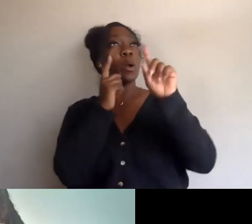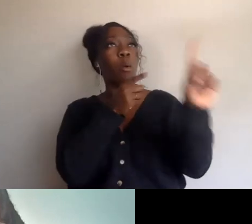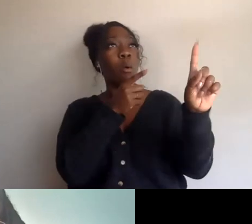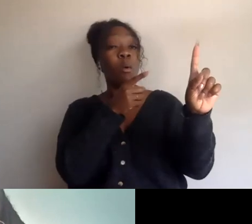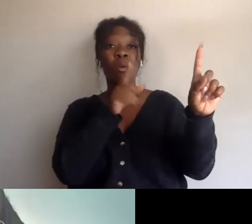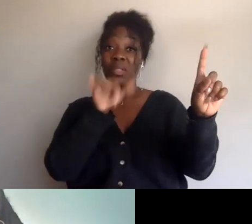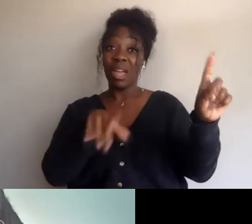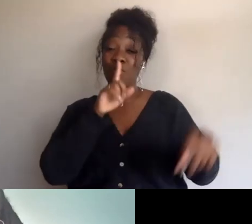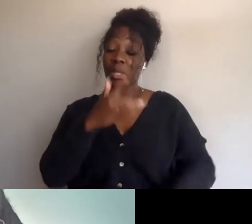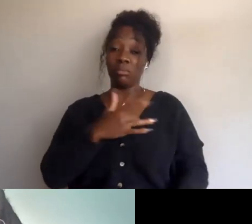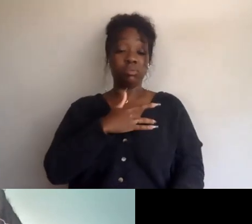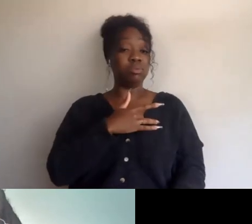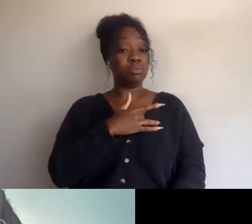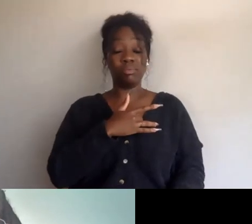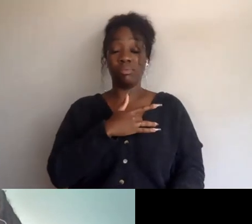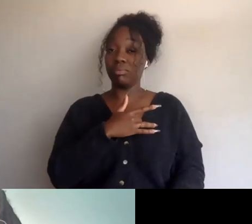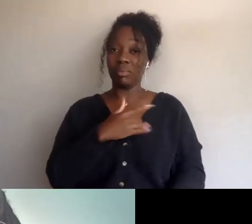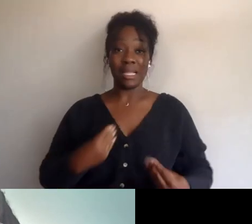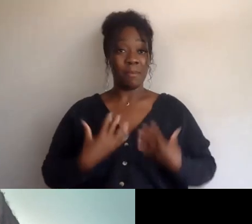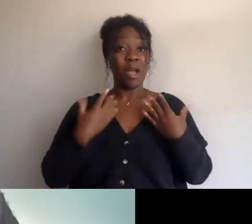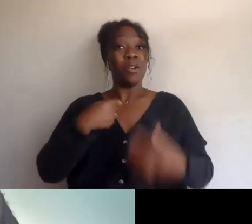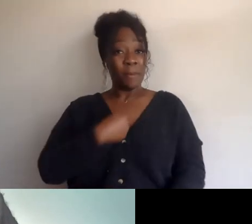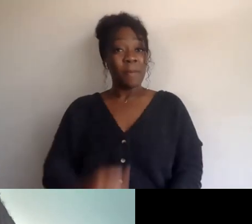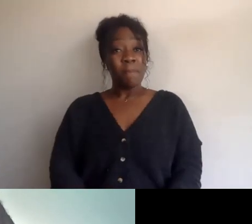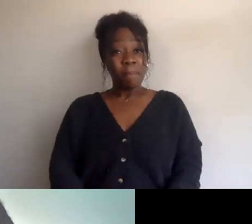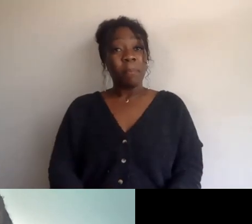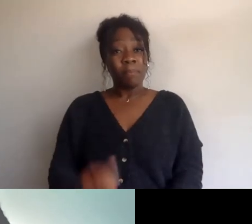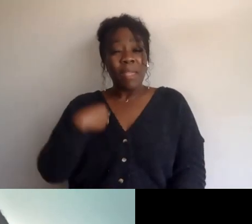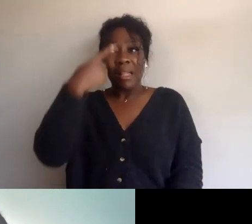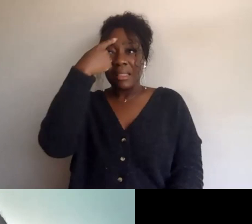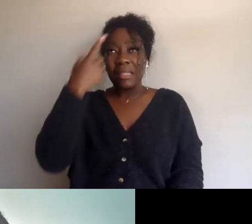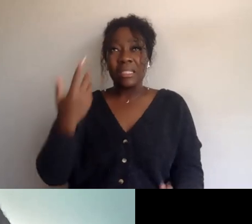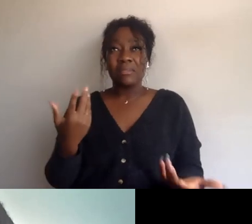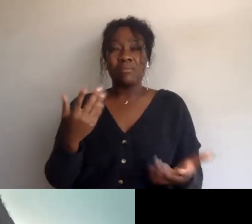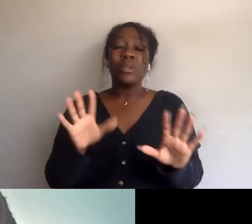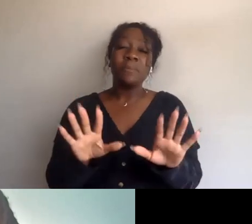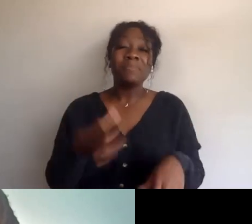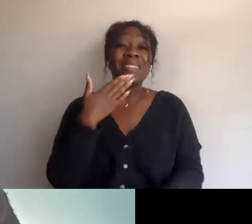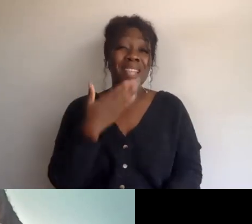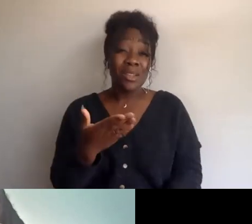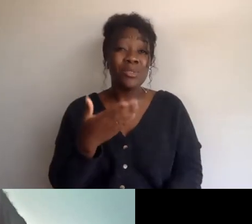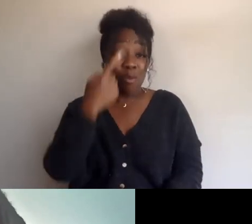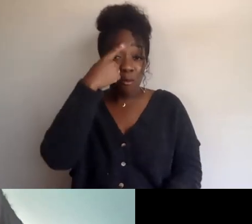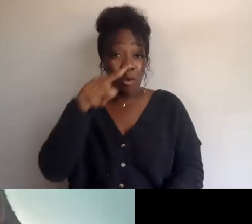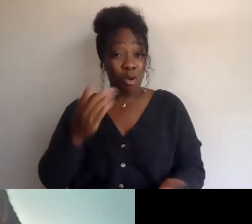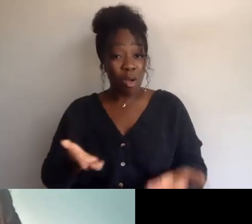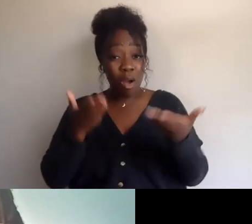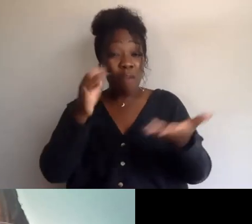and I think that, you know, thank you for offering that frame is also very affirming.